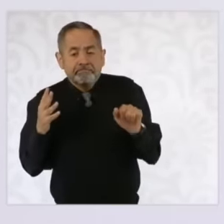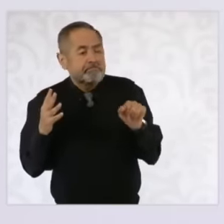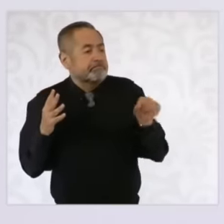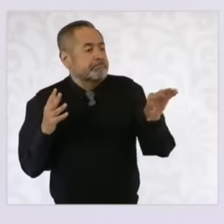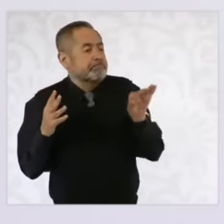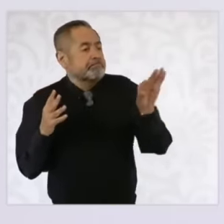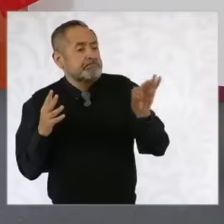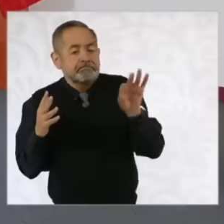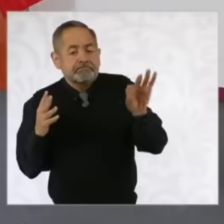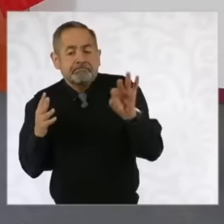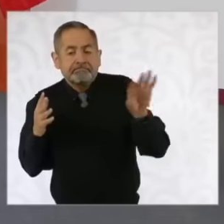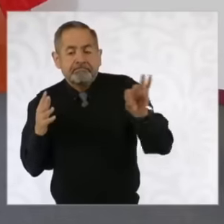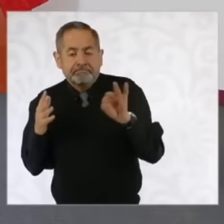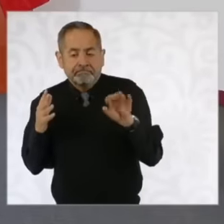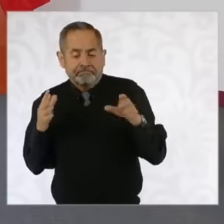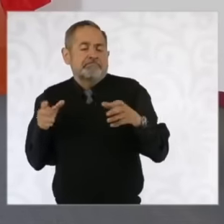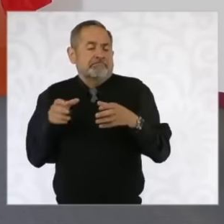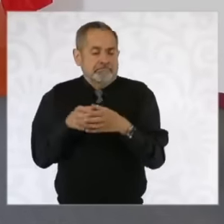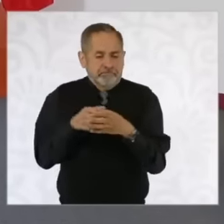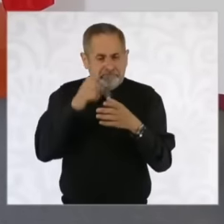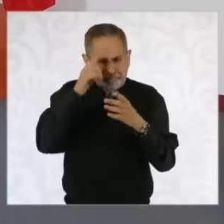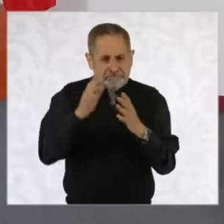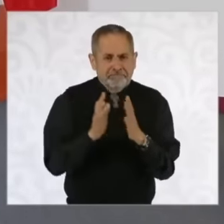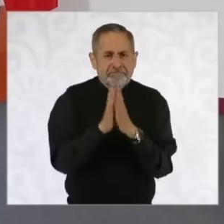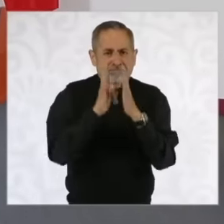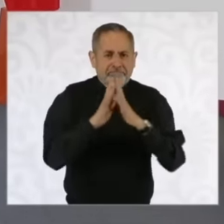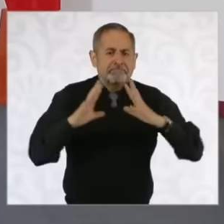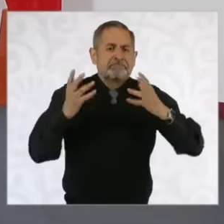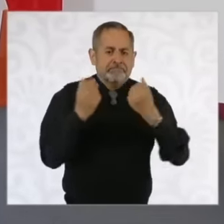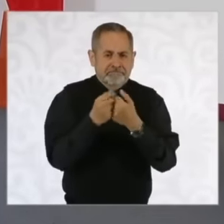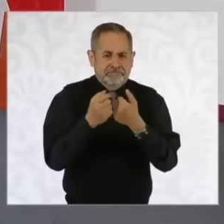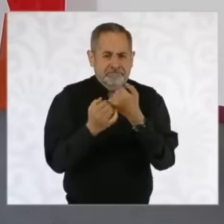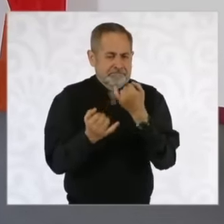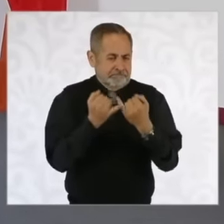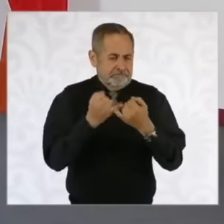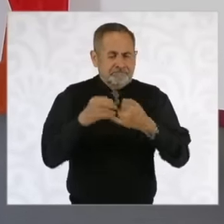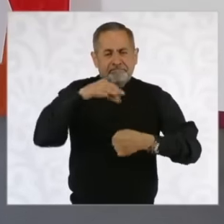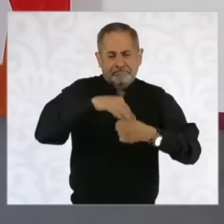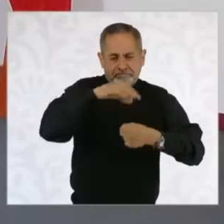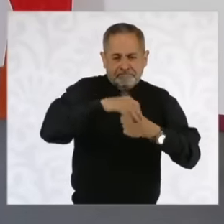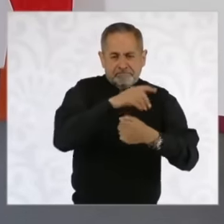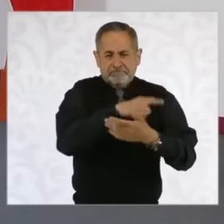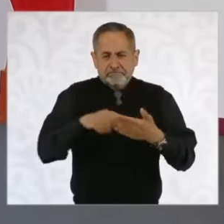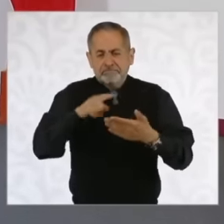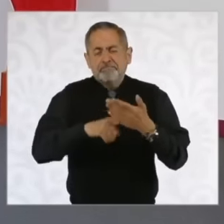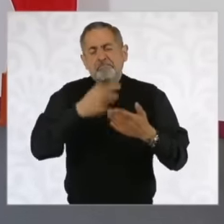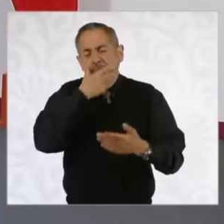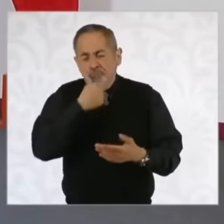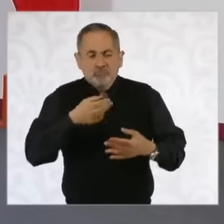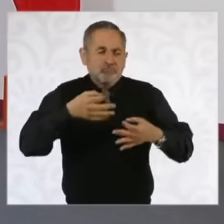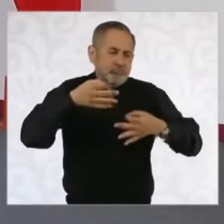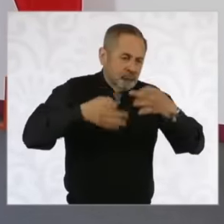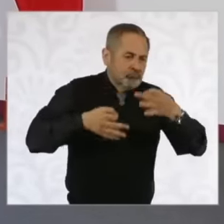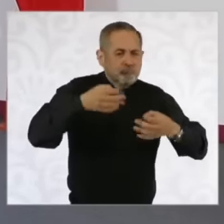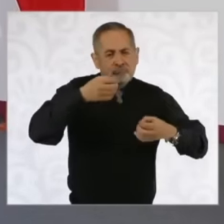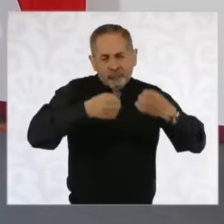the people who are going to participate in the election of judges, magistrates and